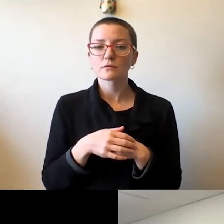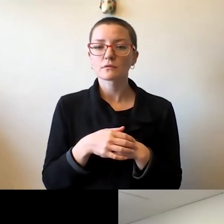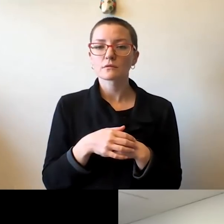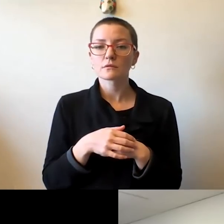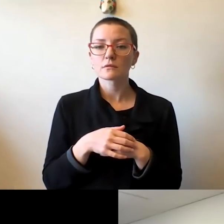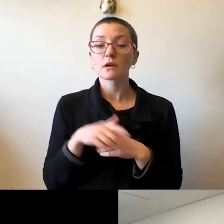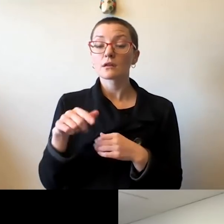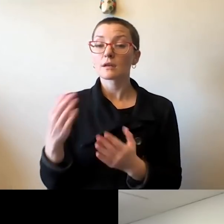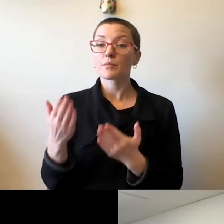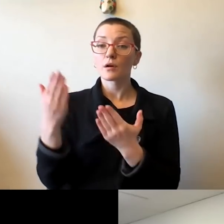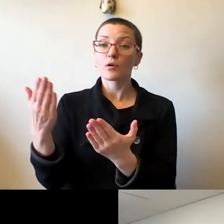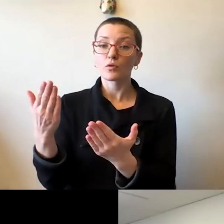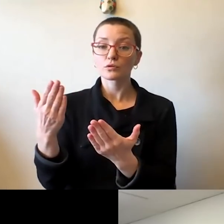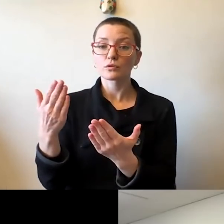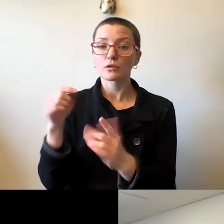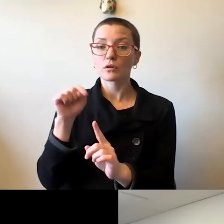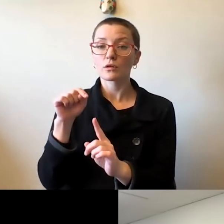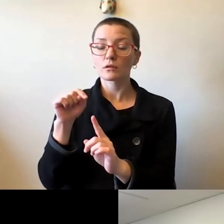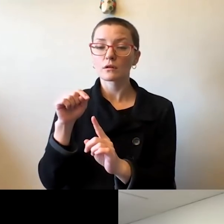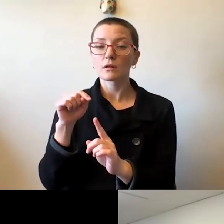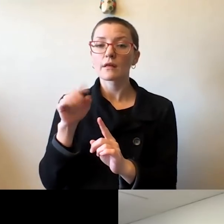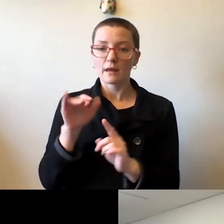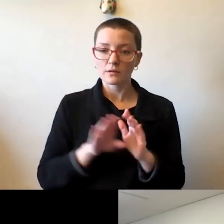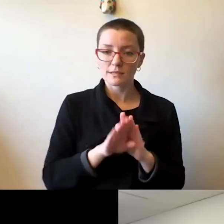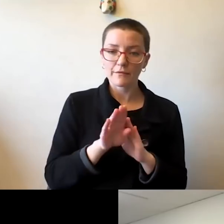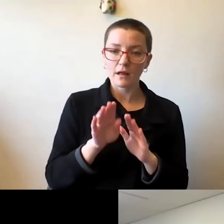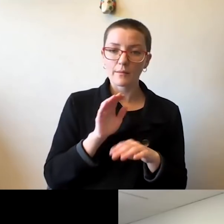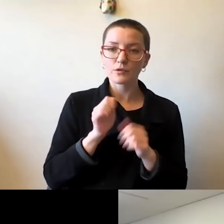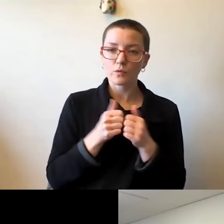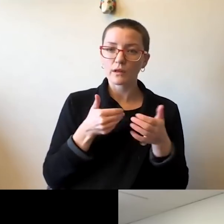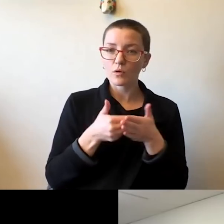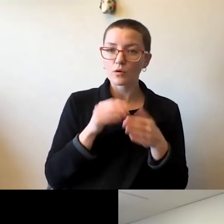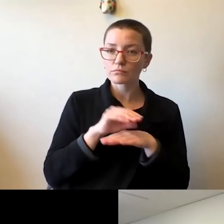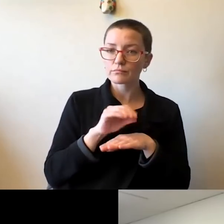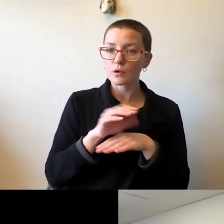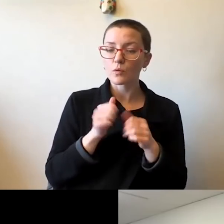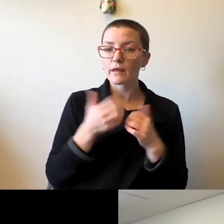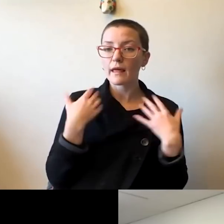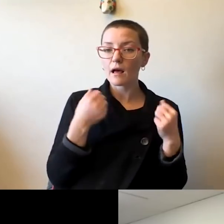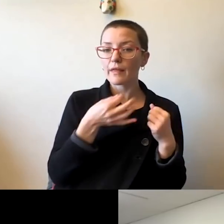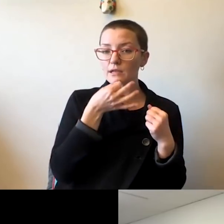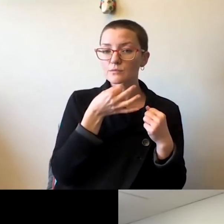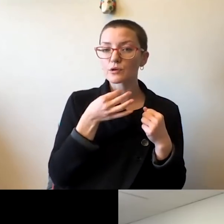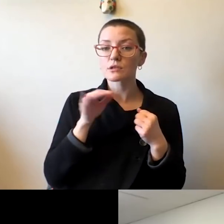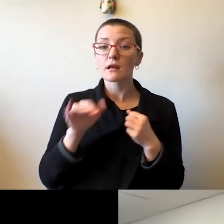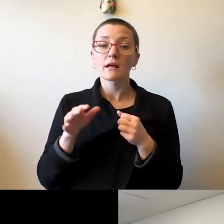in close consultation with health experts, was motivated by the desire to limit spread of COVID-19 virus